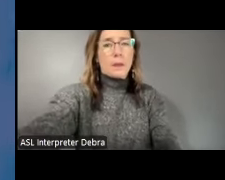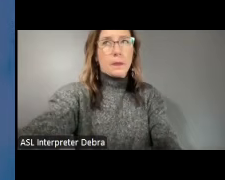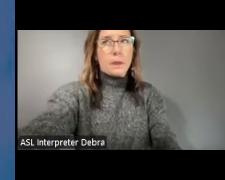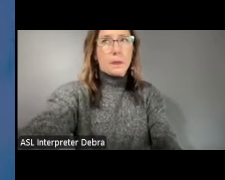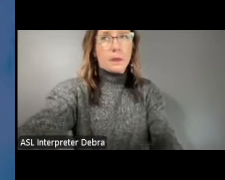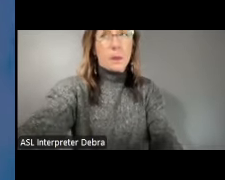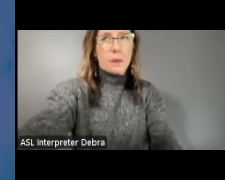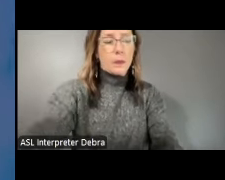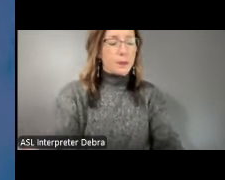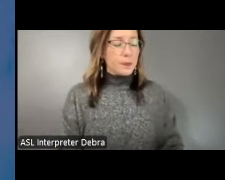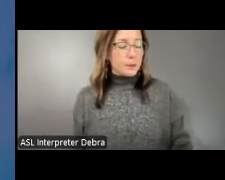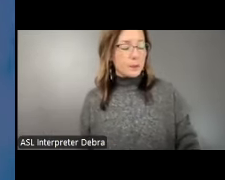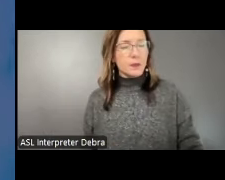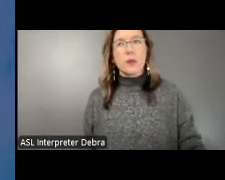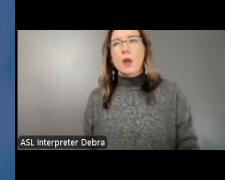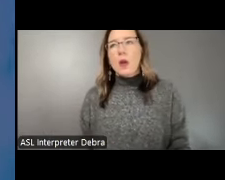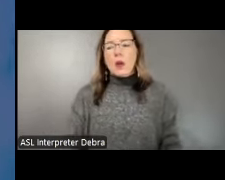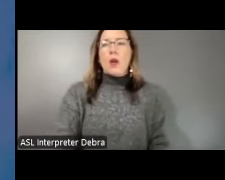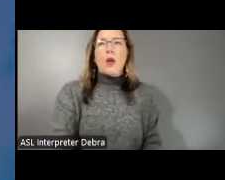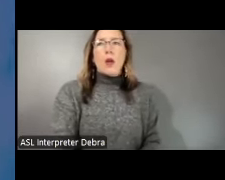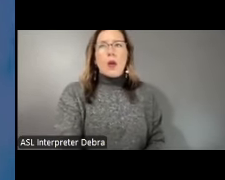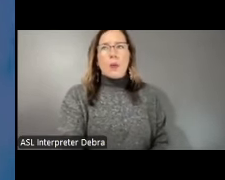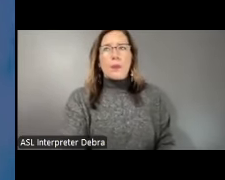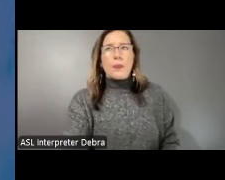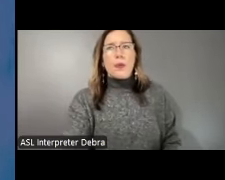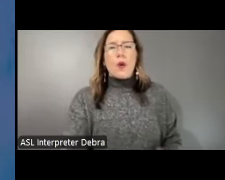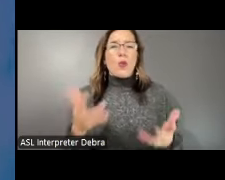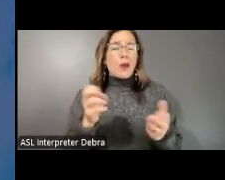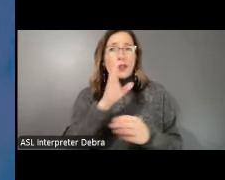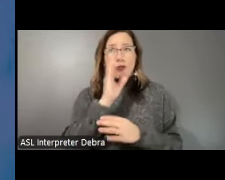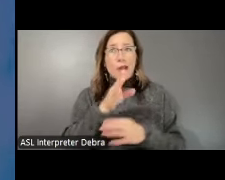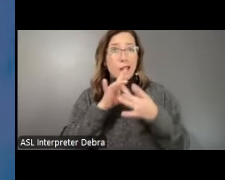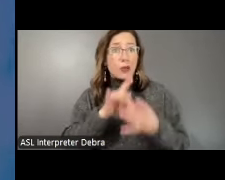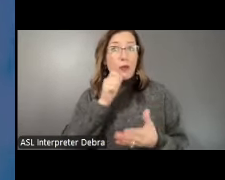it a direct connection. So, you don't have to pay for a ticket and you don't have to go anywhere.